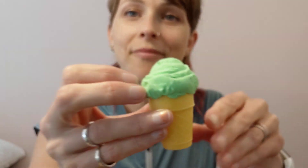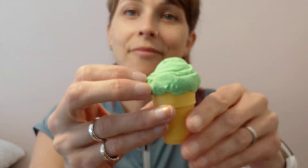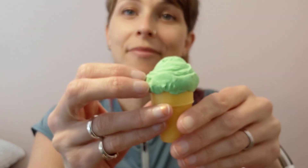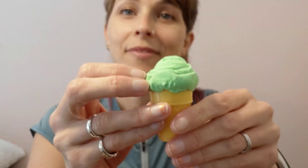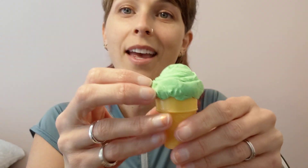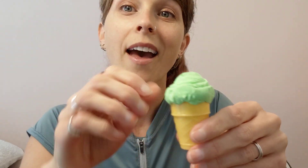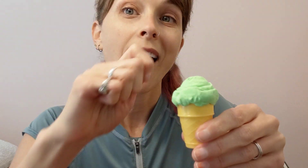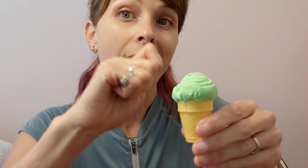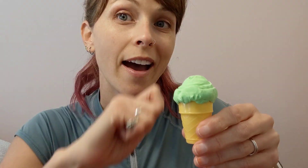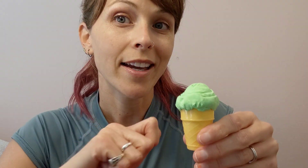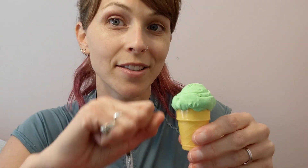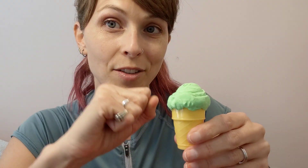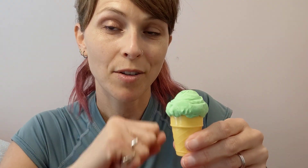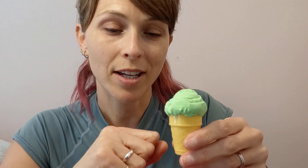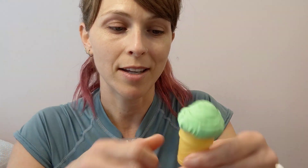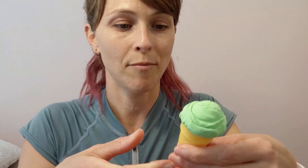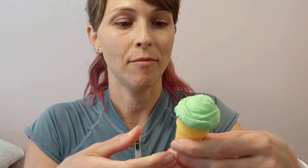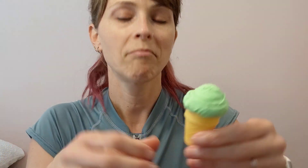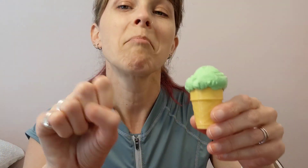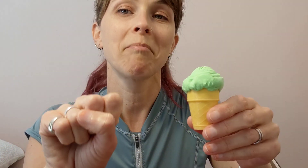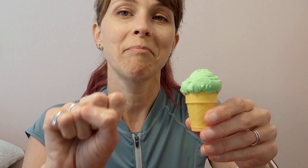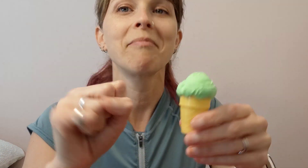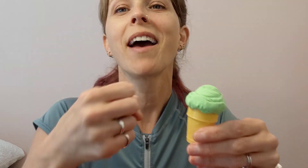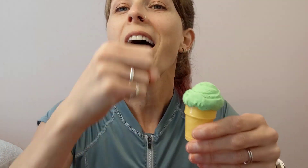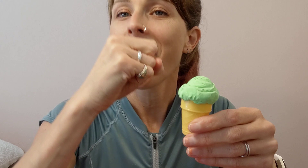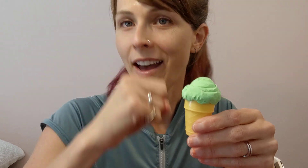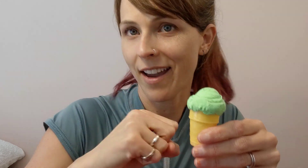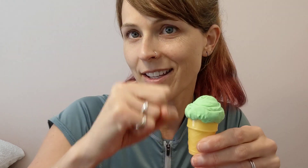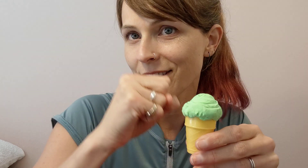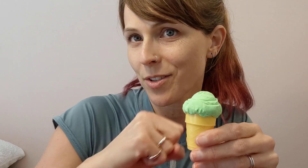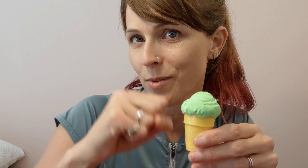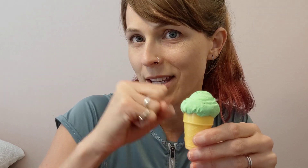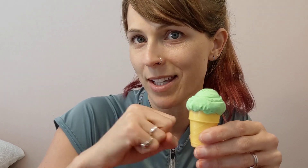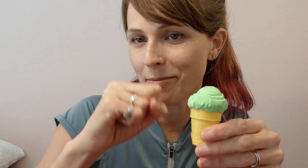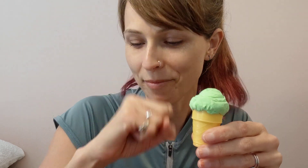Mmmmmmmm Ice cream. (Shows "S" handshape.) Ice cream.